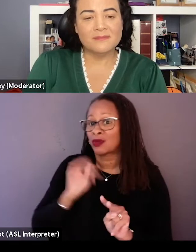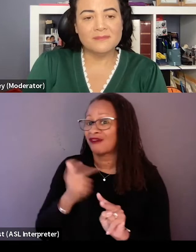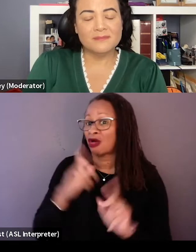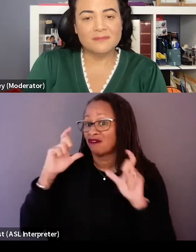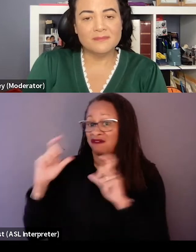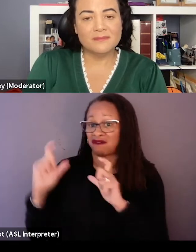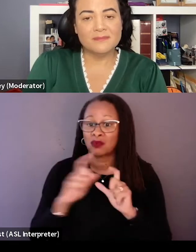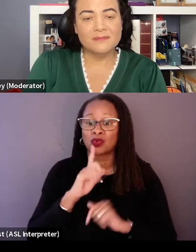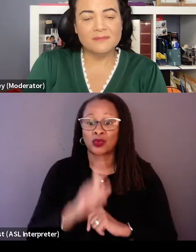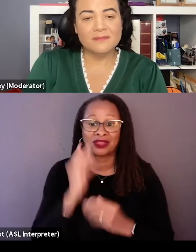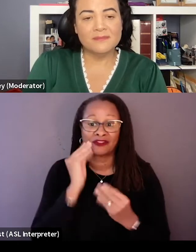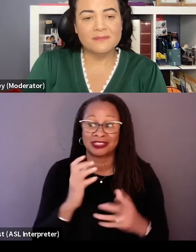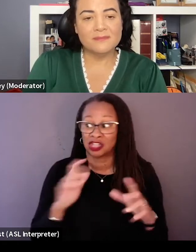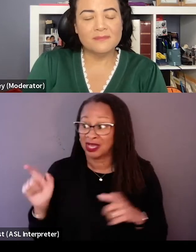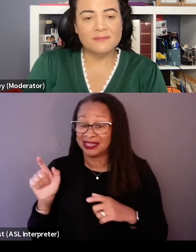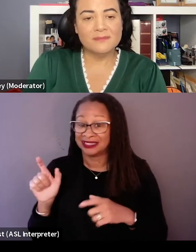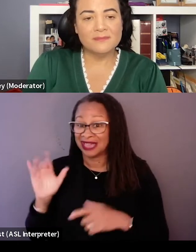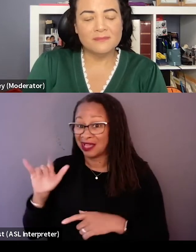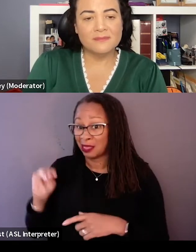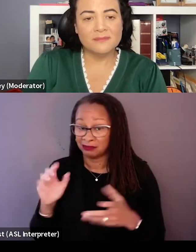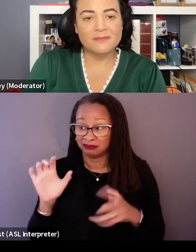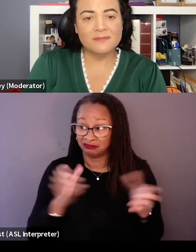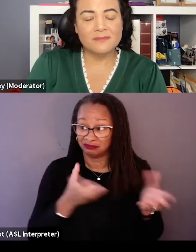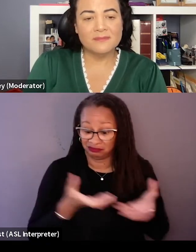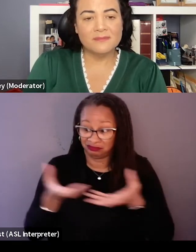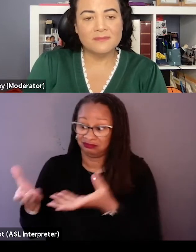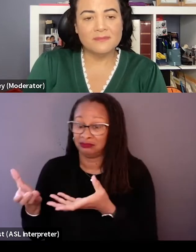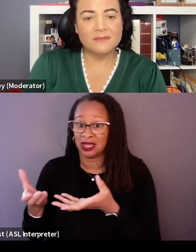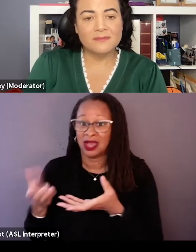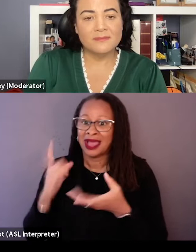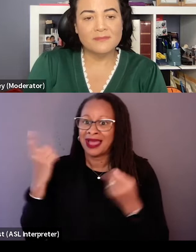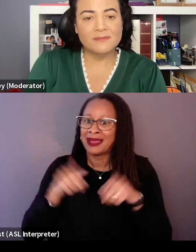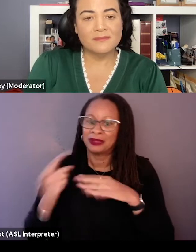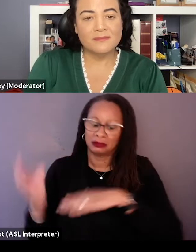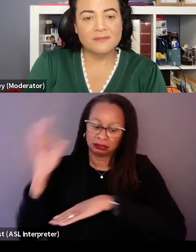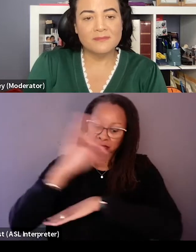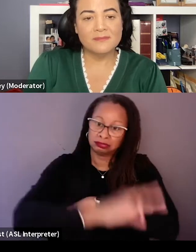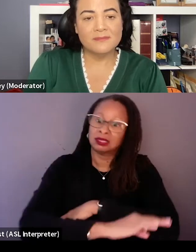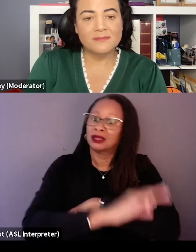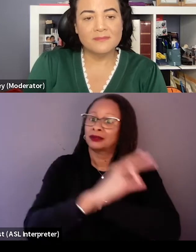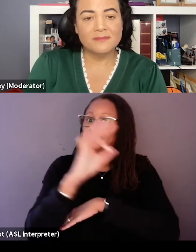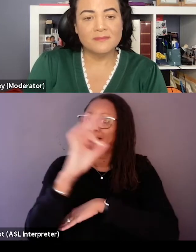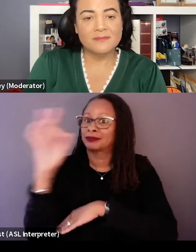Can you take this and all the data from NASA, when the sun was rising, when the sun was setting, how much level of dust was in the air?